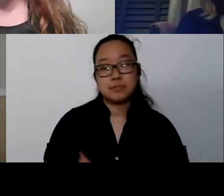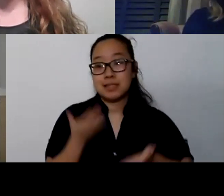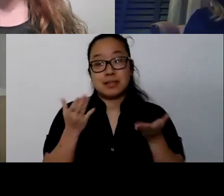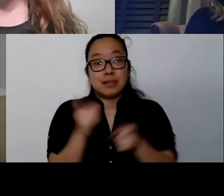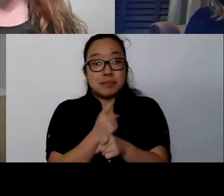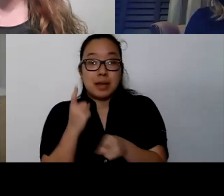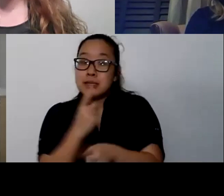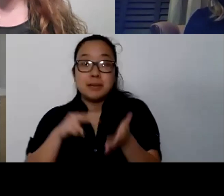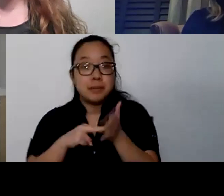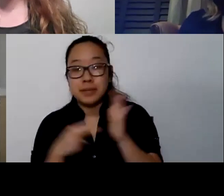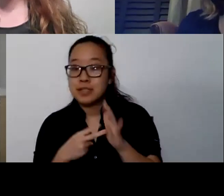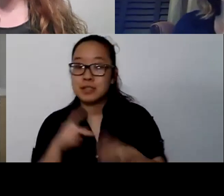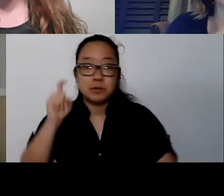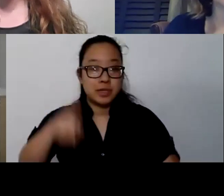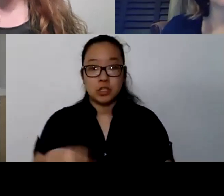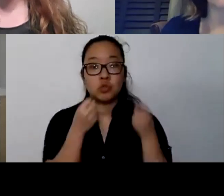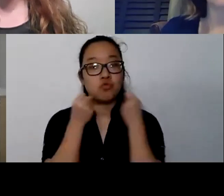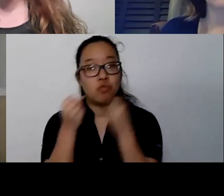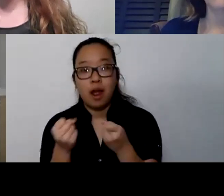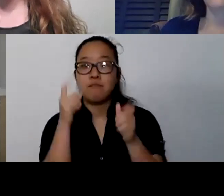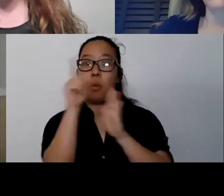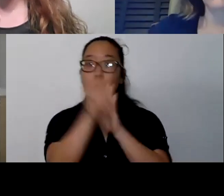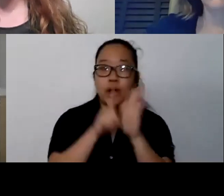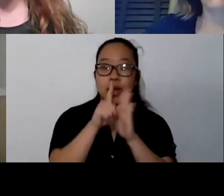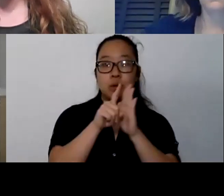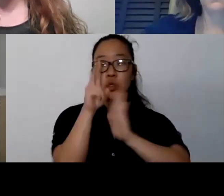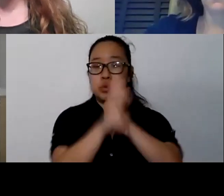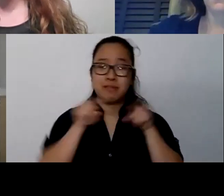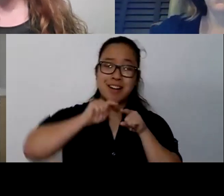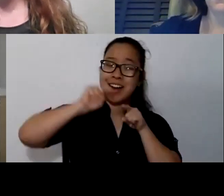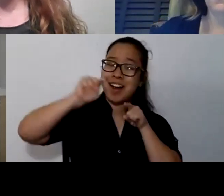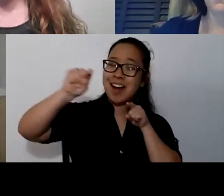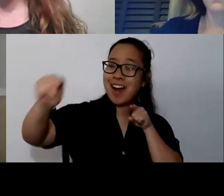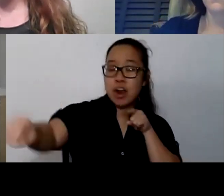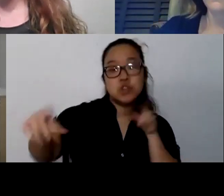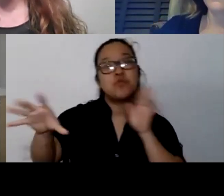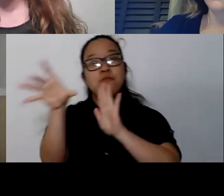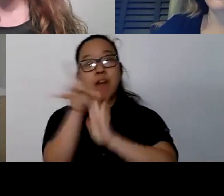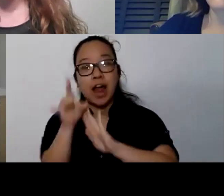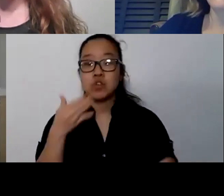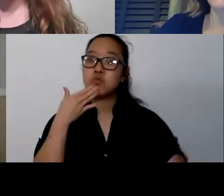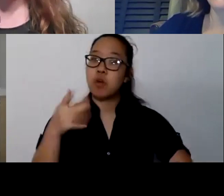that you're looking to support the needs that you have. And now, more and more, counselors and mental health professionals